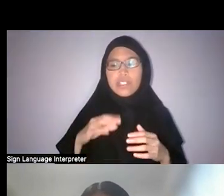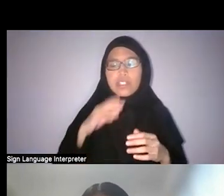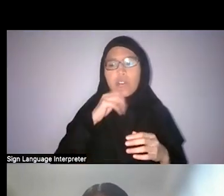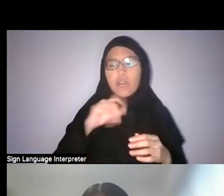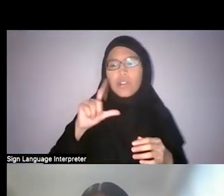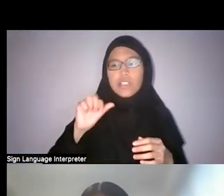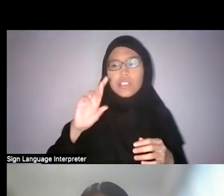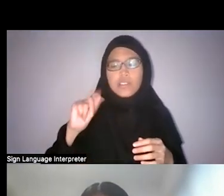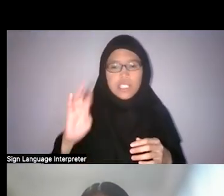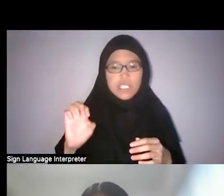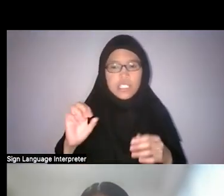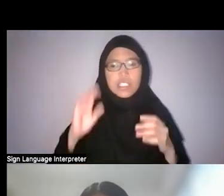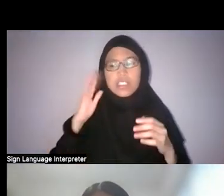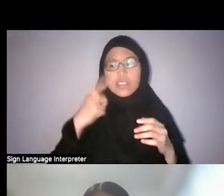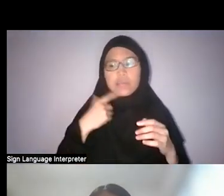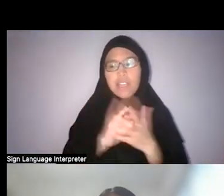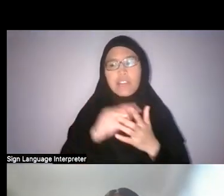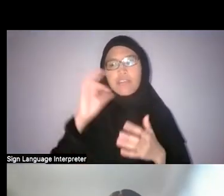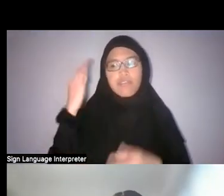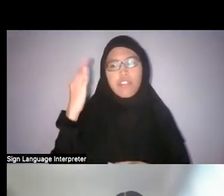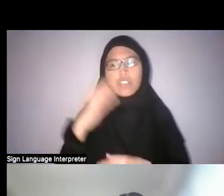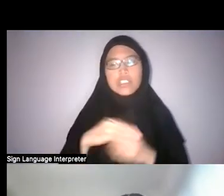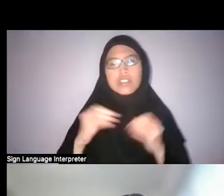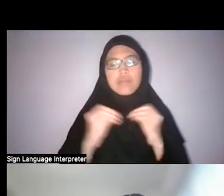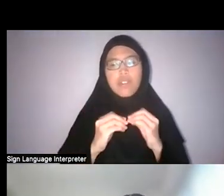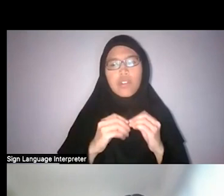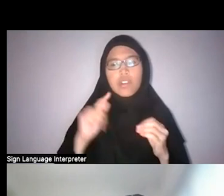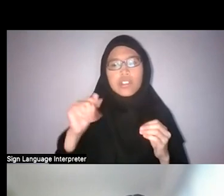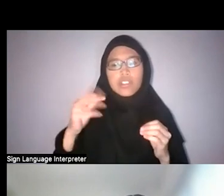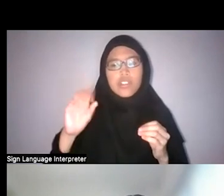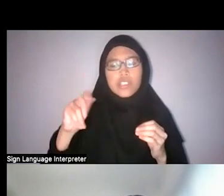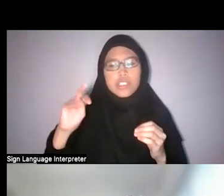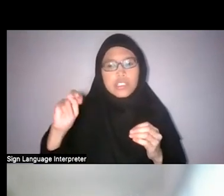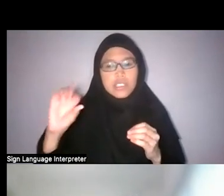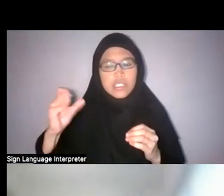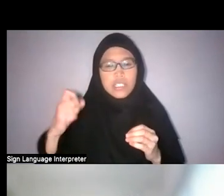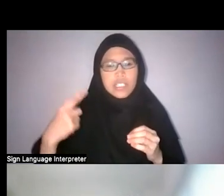it seems that the forest was a much more threatening environment compared to the sea.